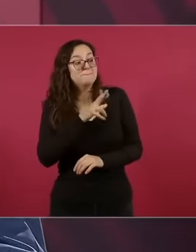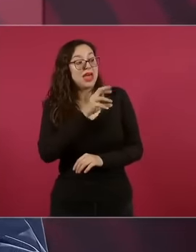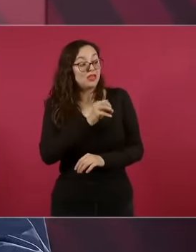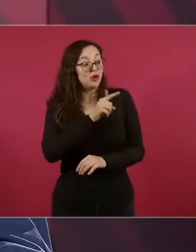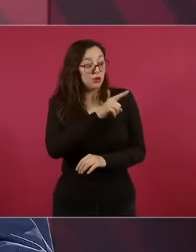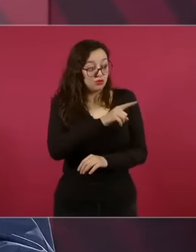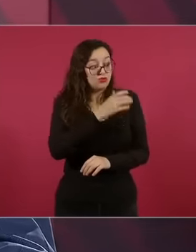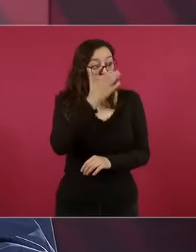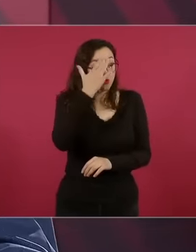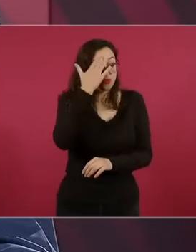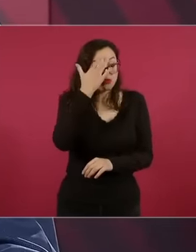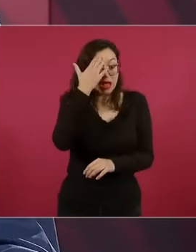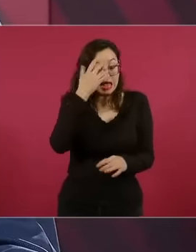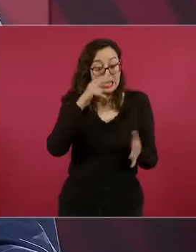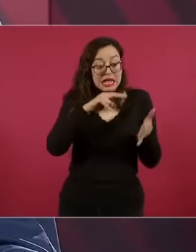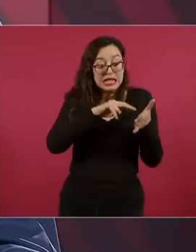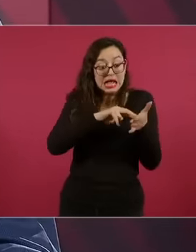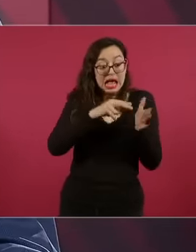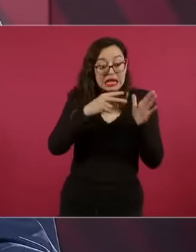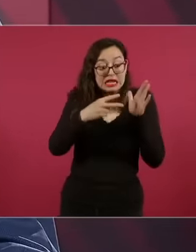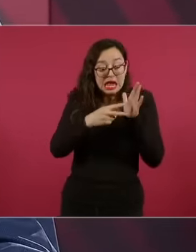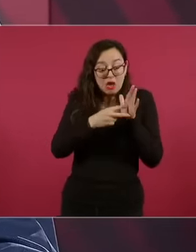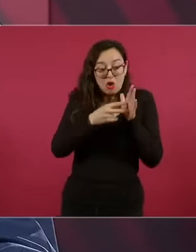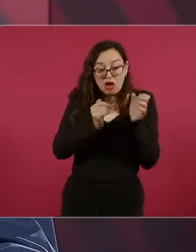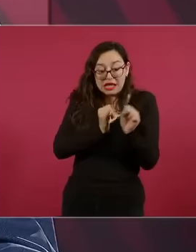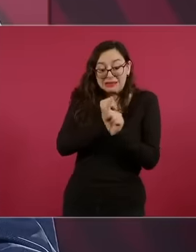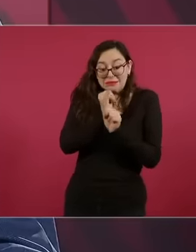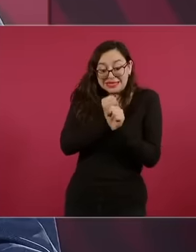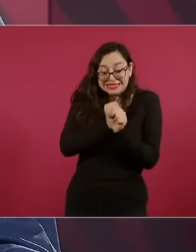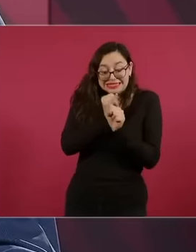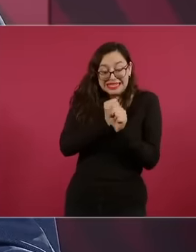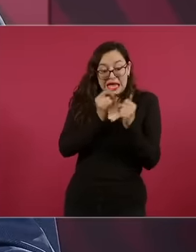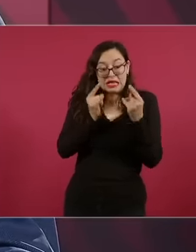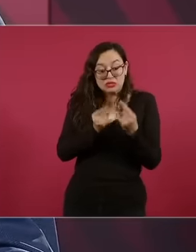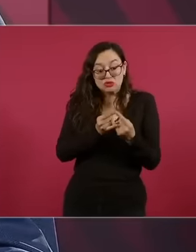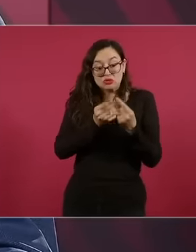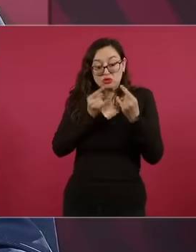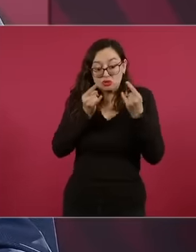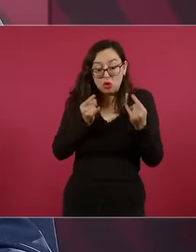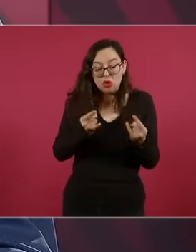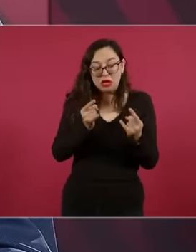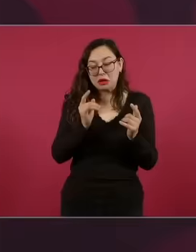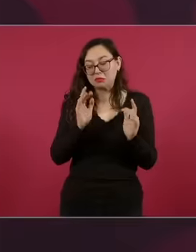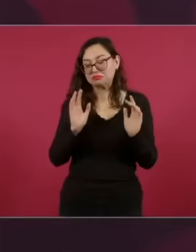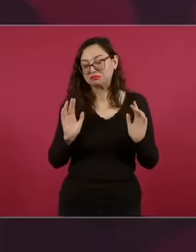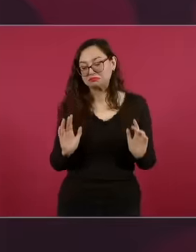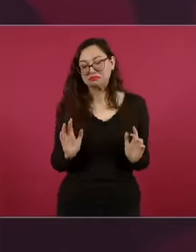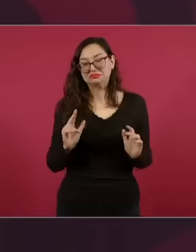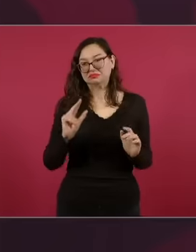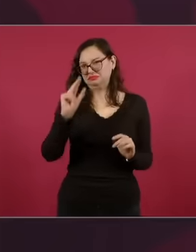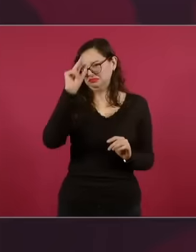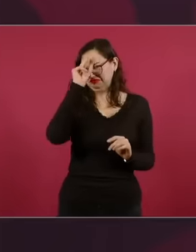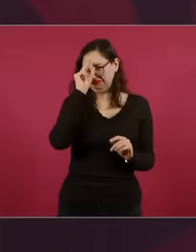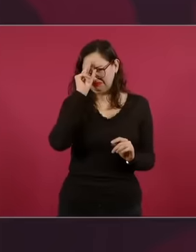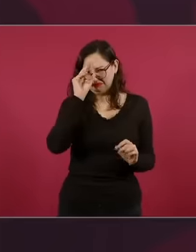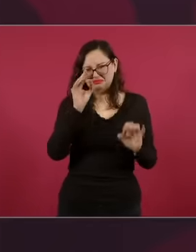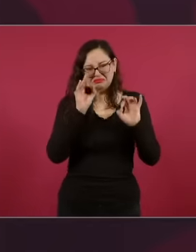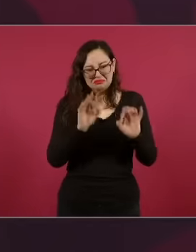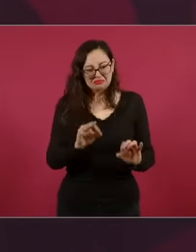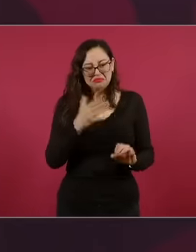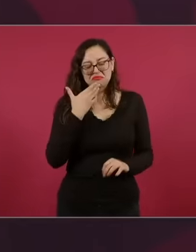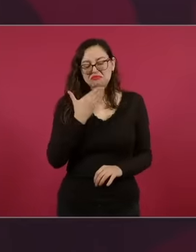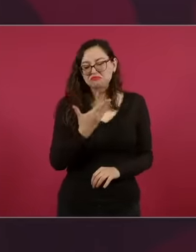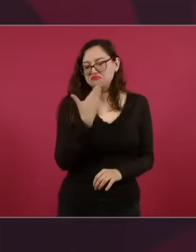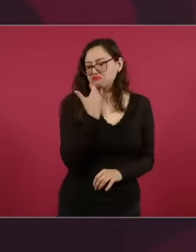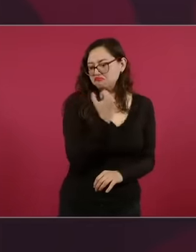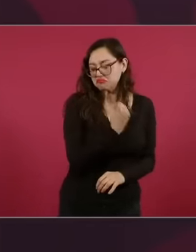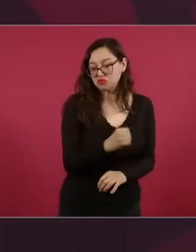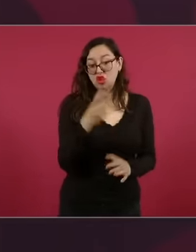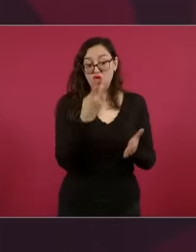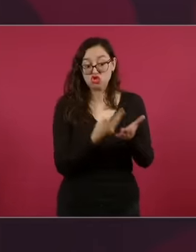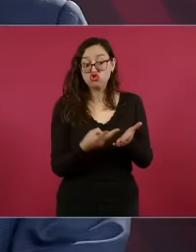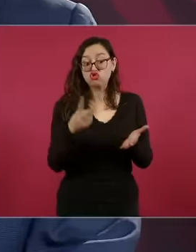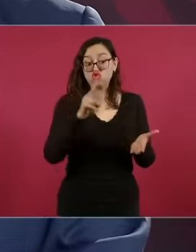Eh, a good intelligent historian, by the way, a conservative, an